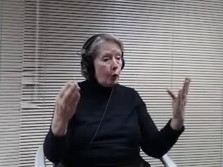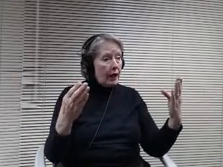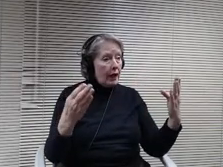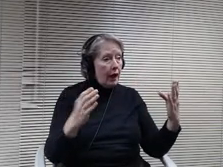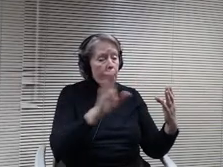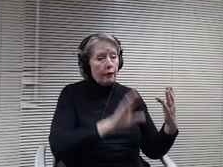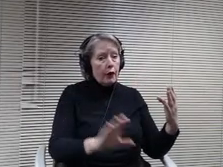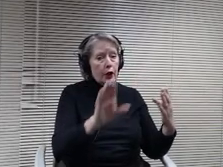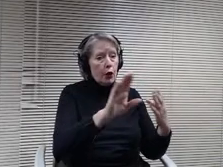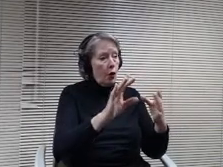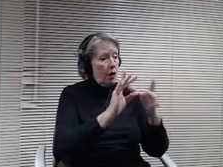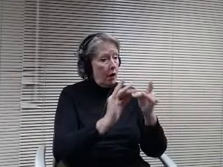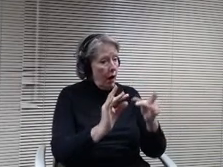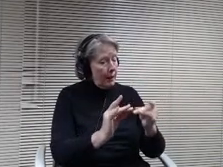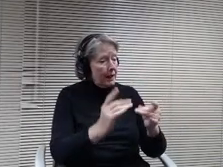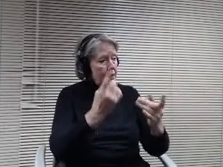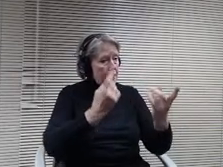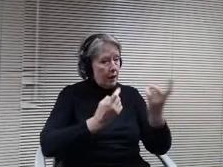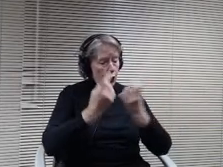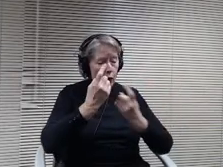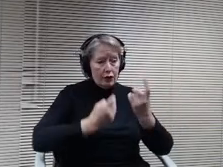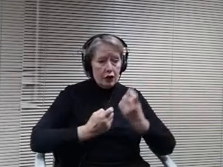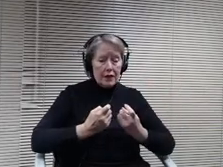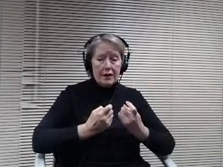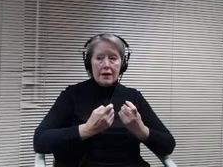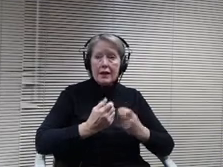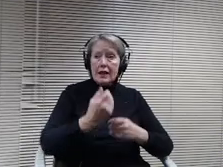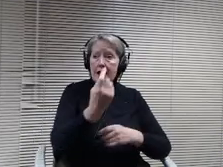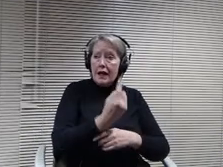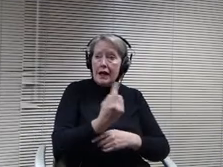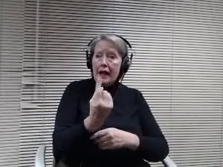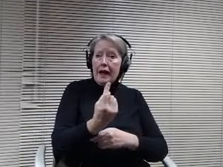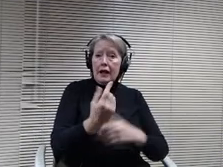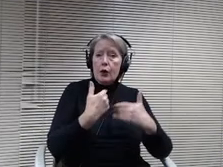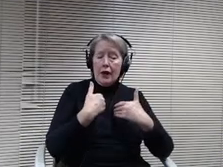Does anybody have any comments or discussion we can start there?